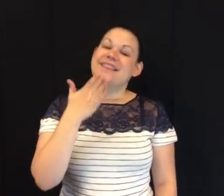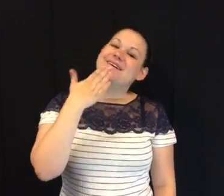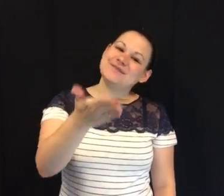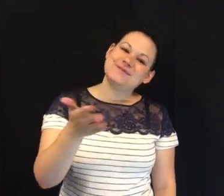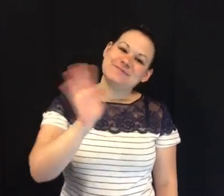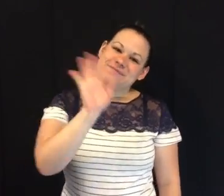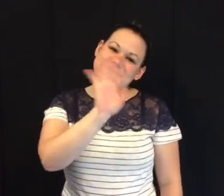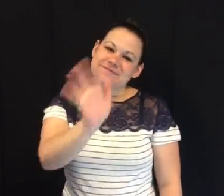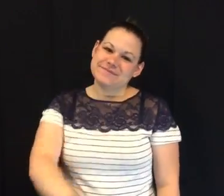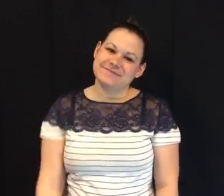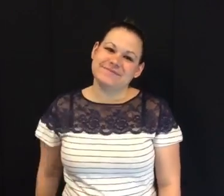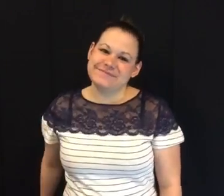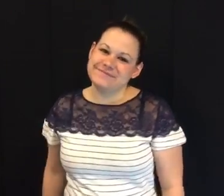Thank you!